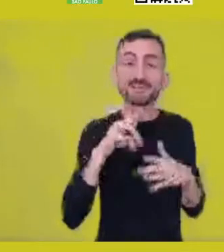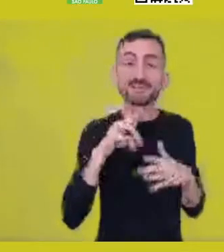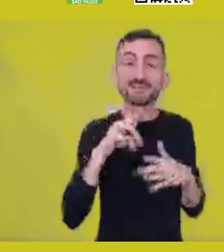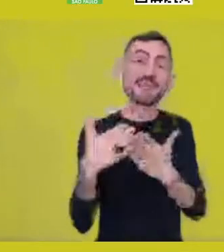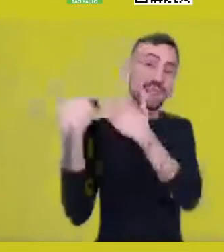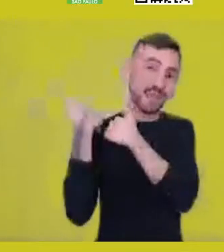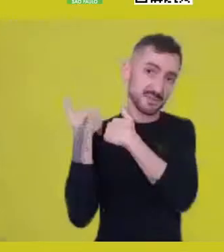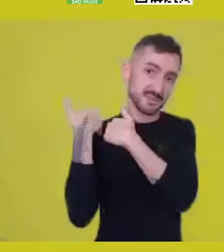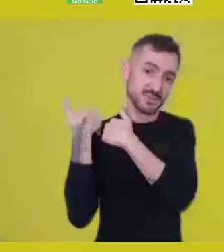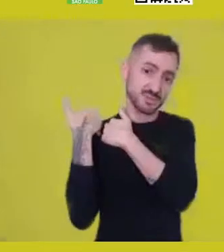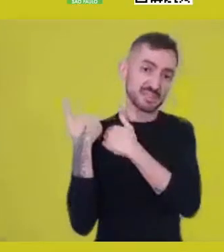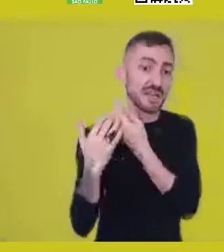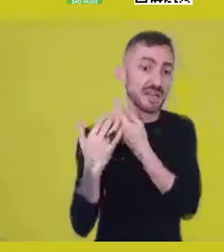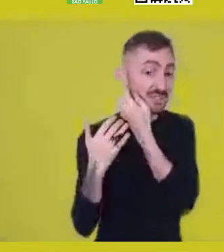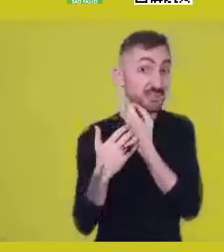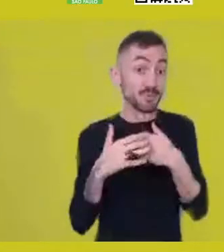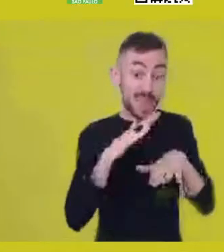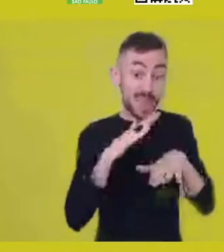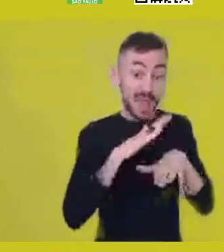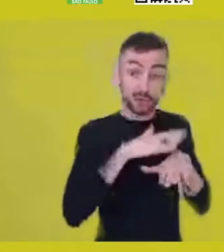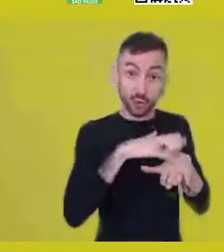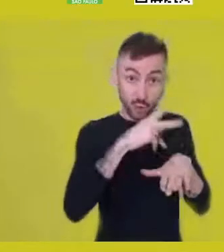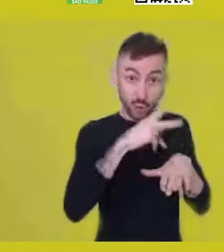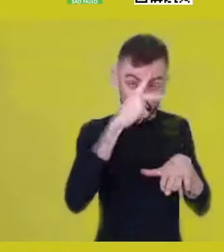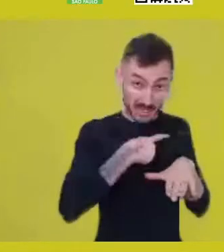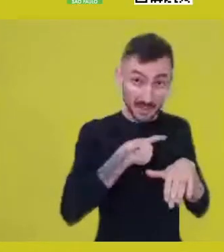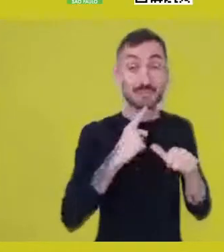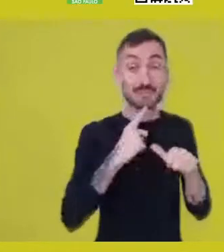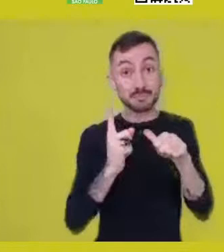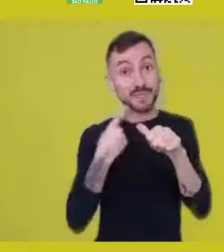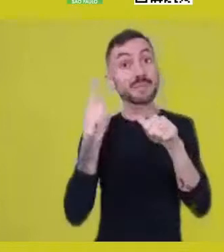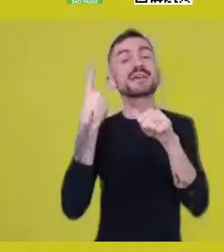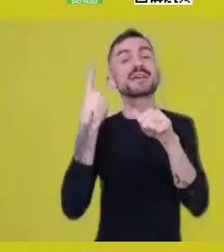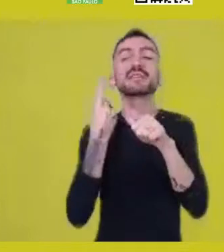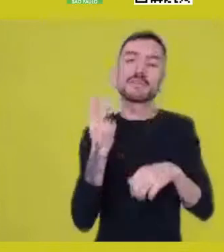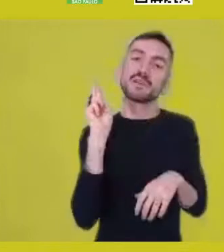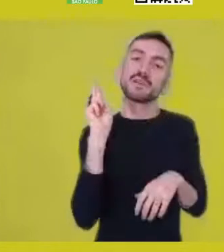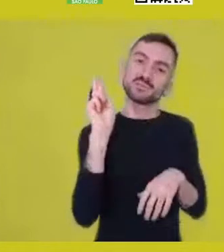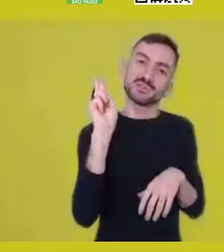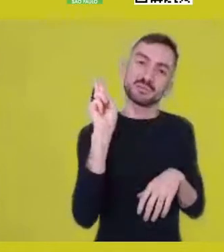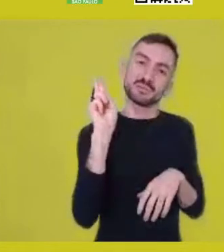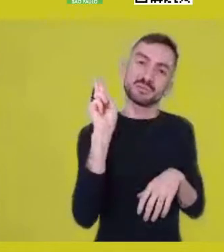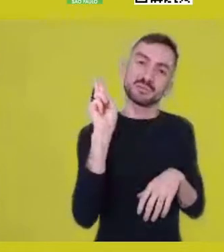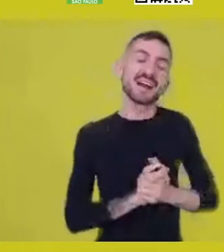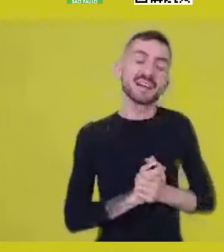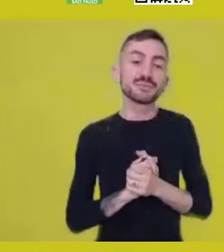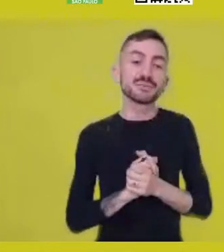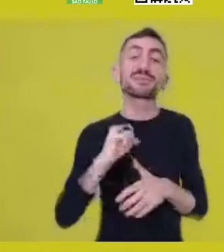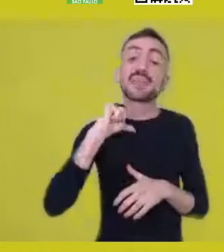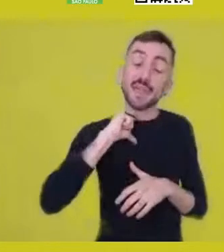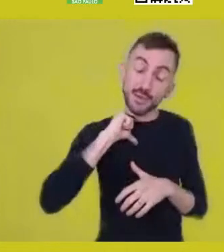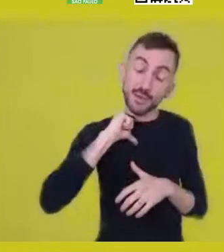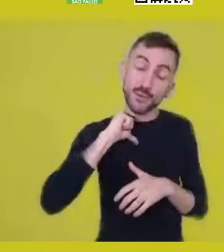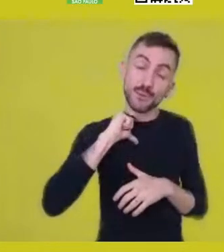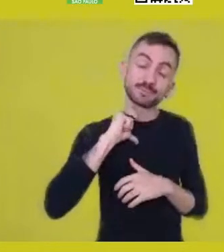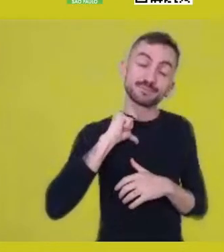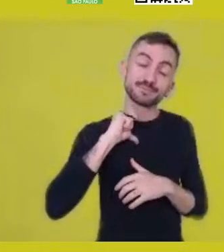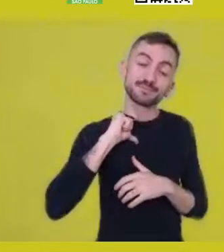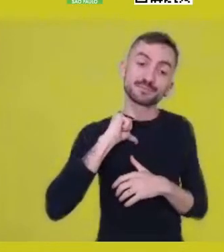There is no autonomy without responsibility. I, particularly, as someone